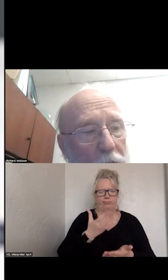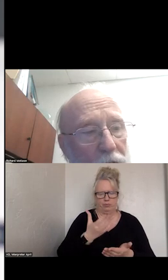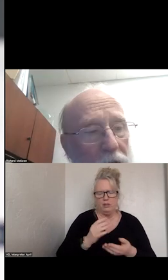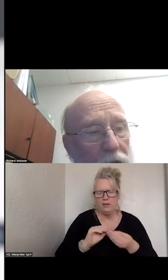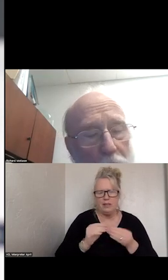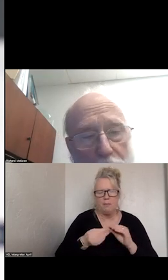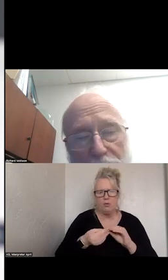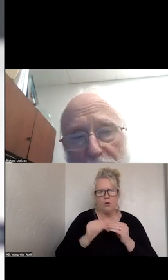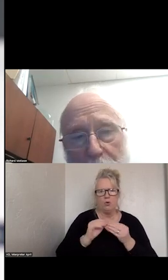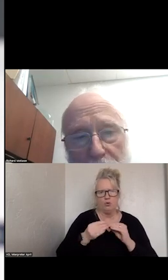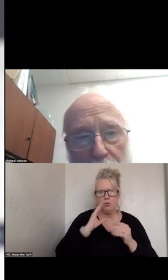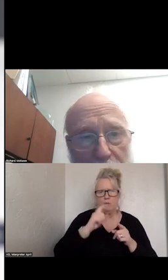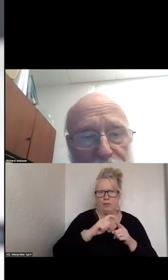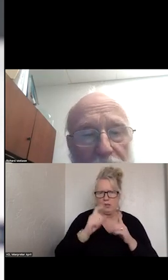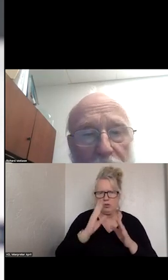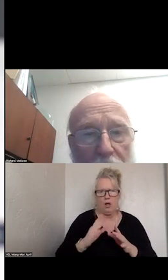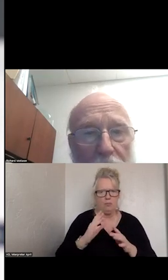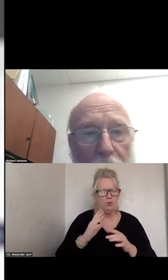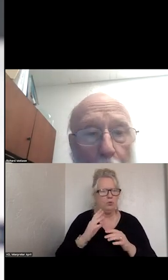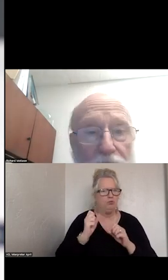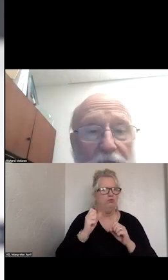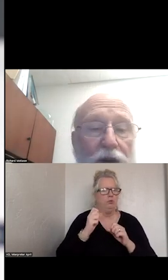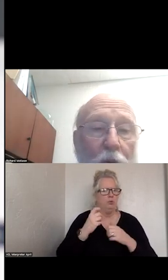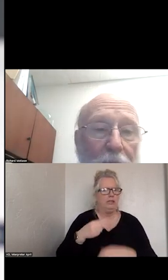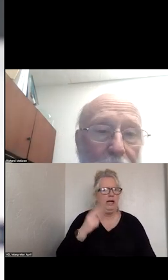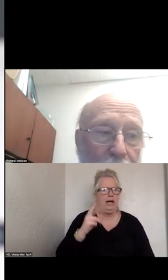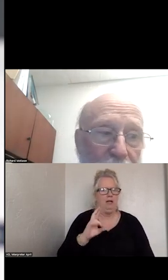WHERE THE CALLER WAS IN IMMINENT RISK AND THE CALLER WAS ABLE